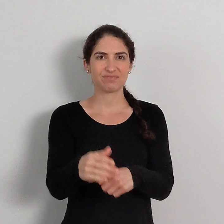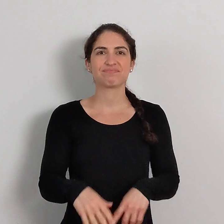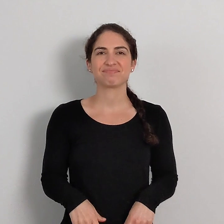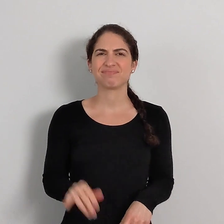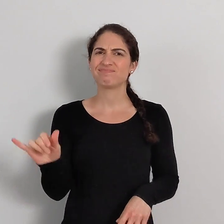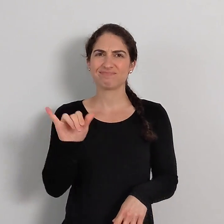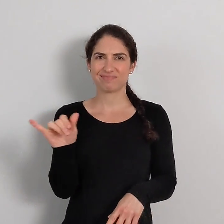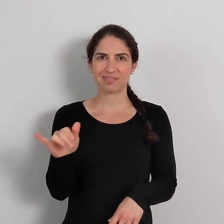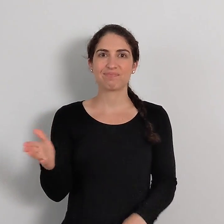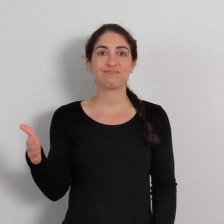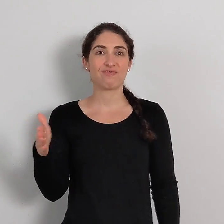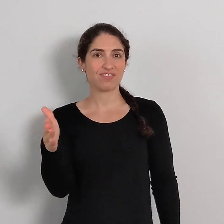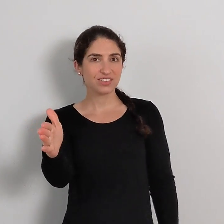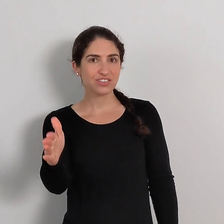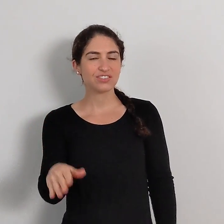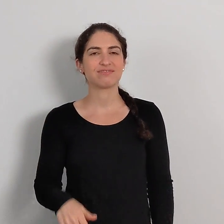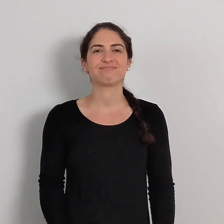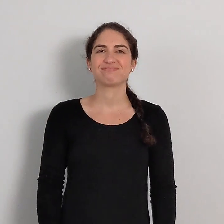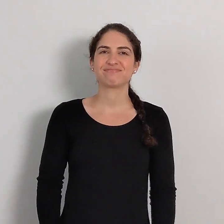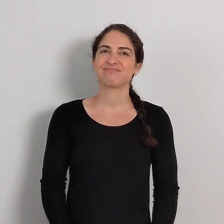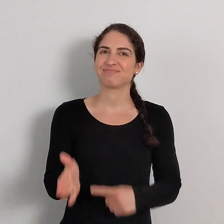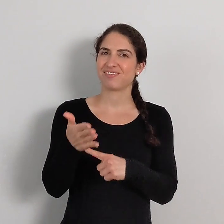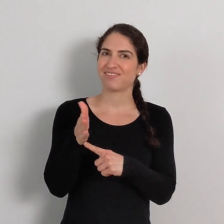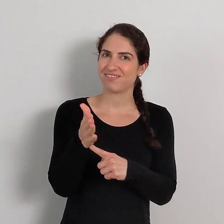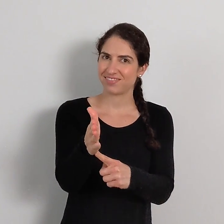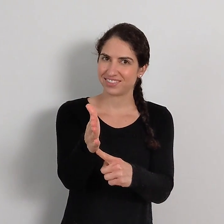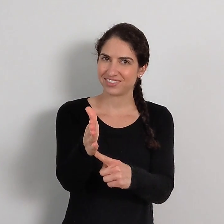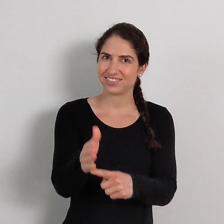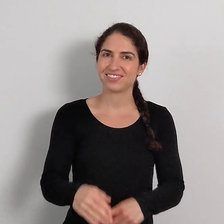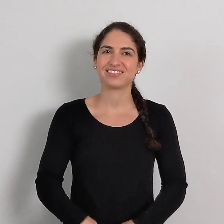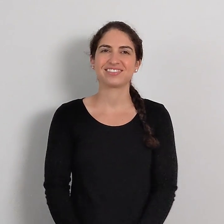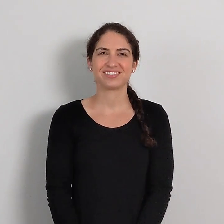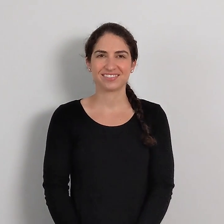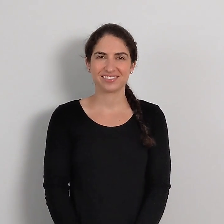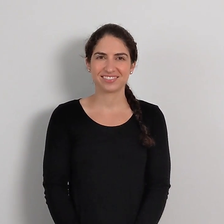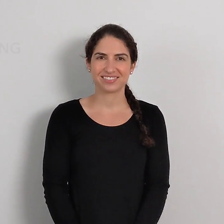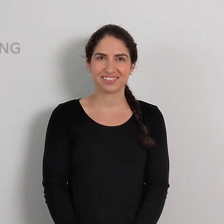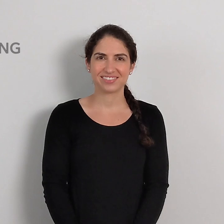Same thing: FISH or FISH